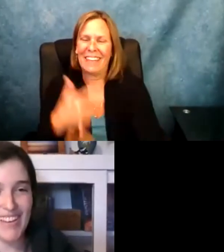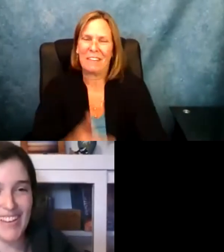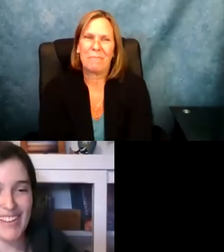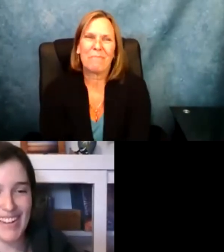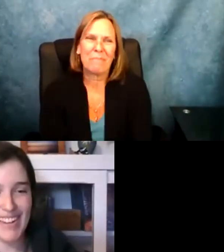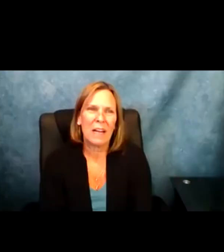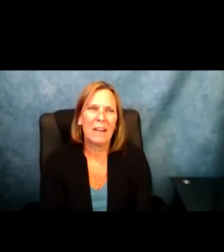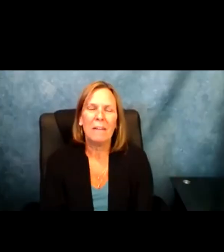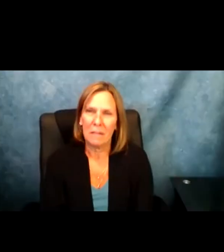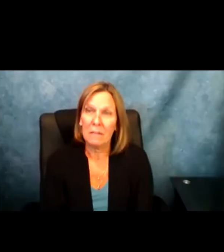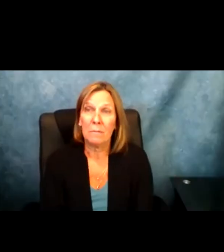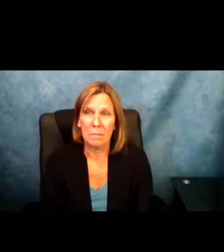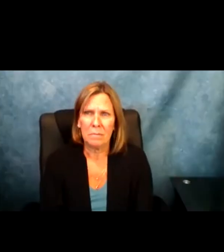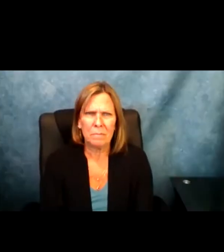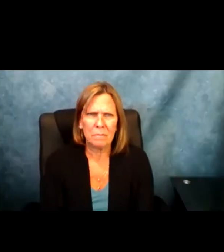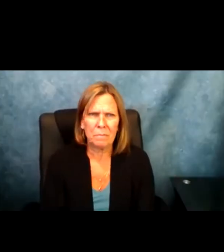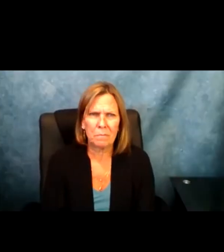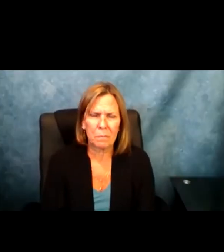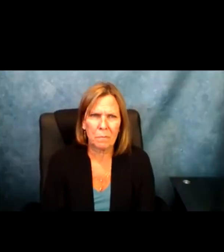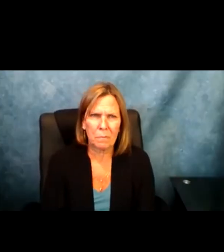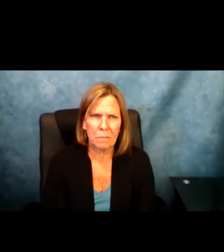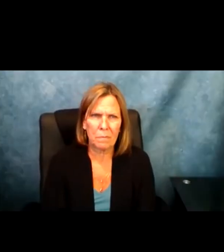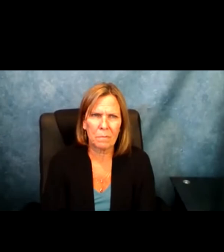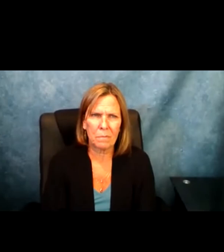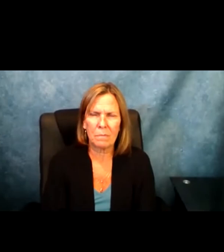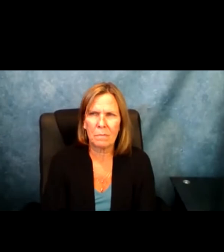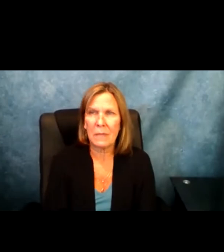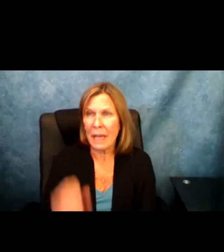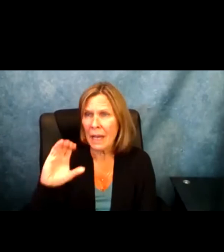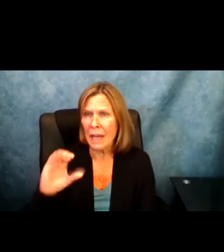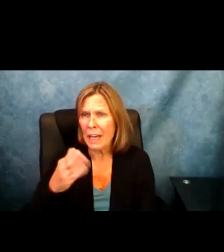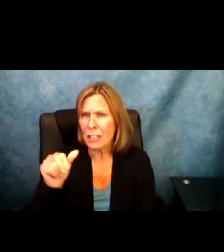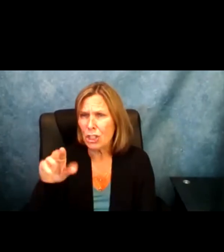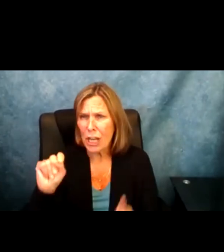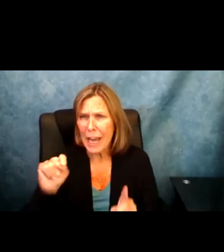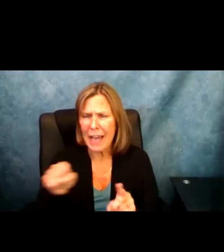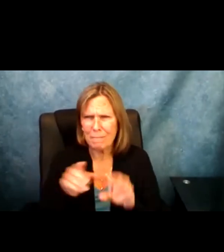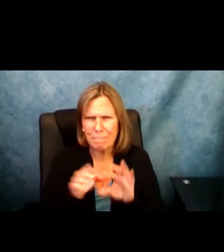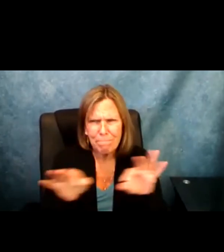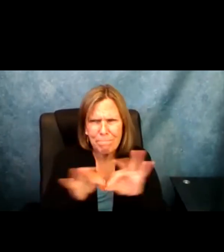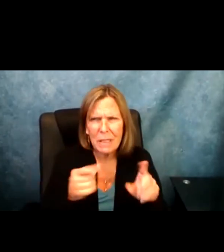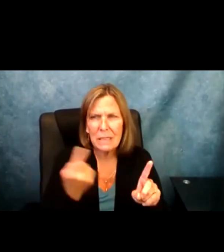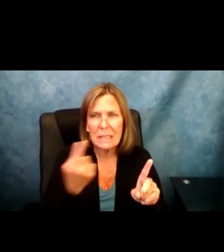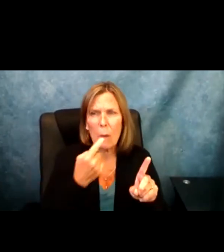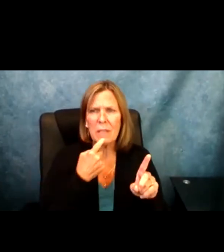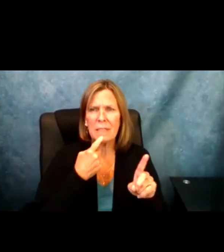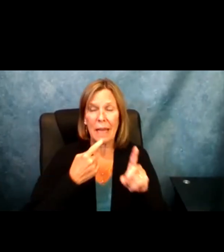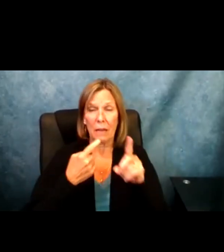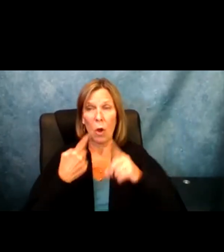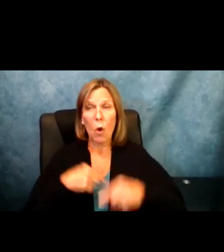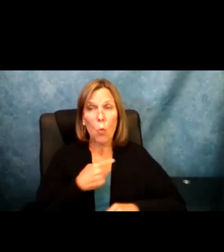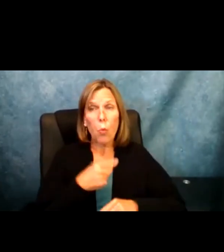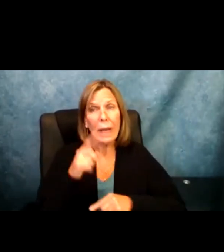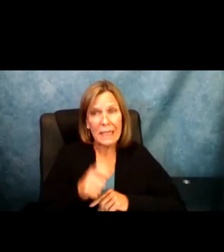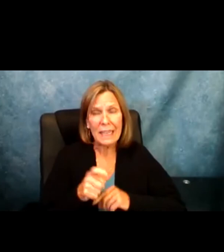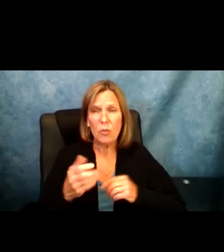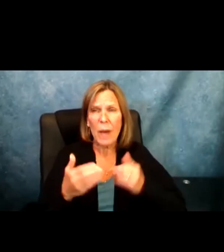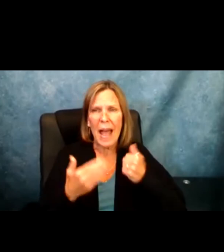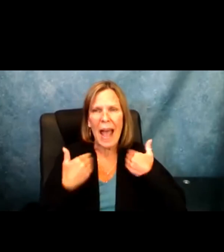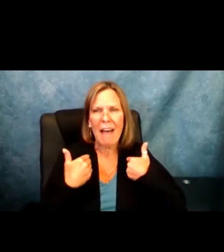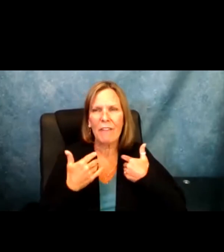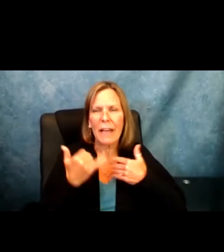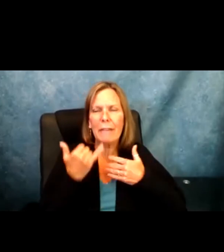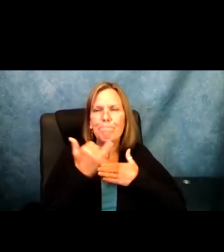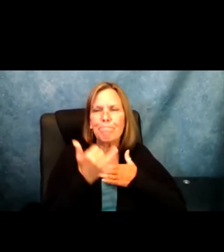Thank you for sharing that.